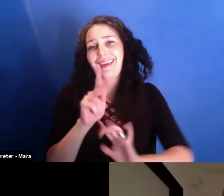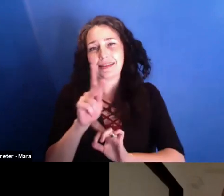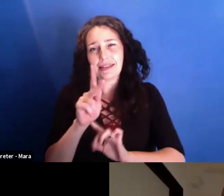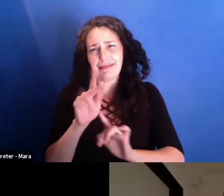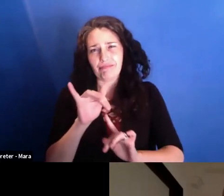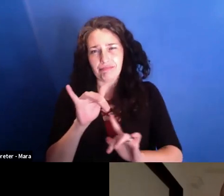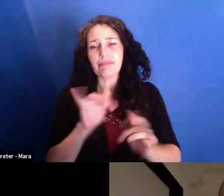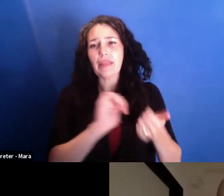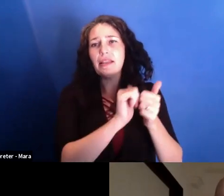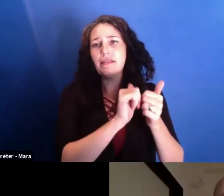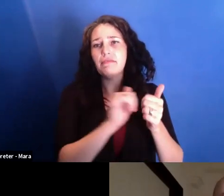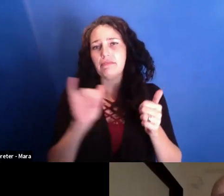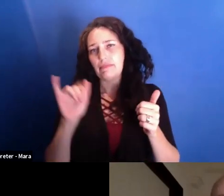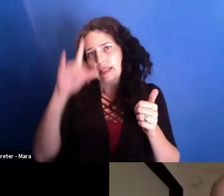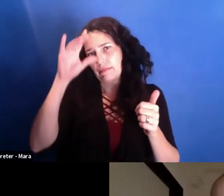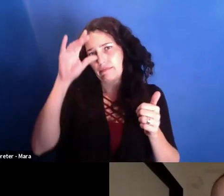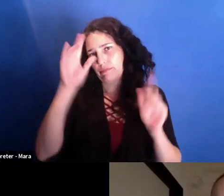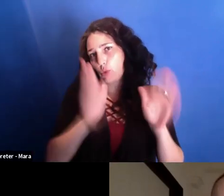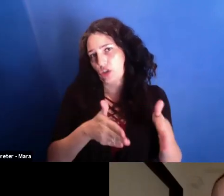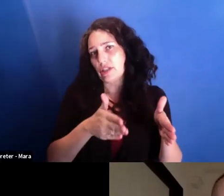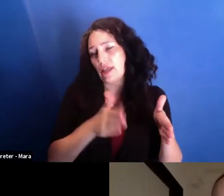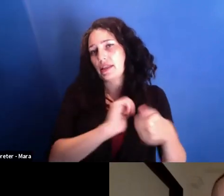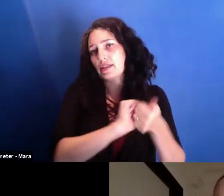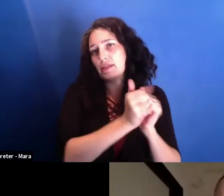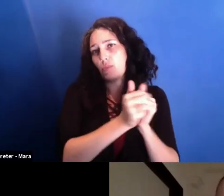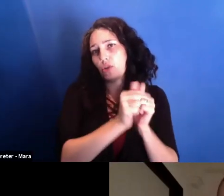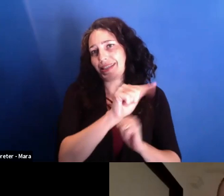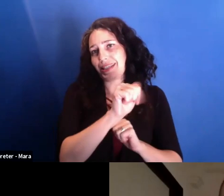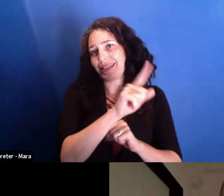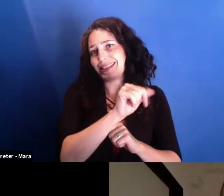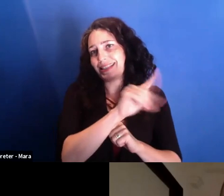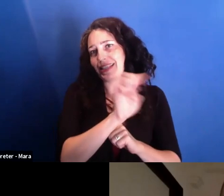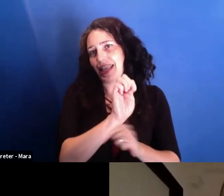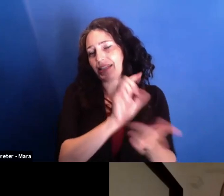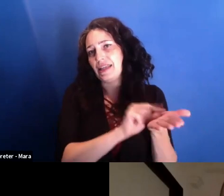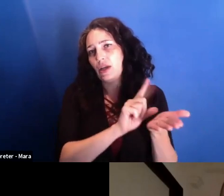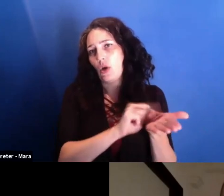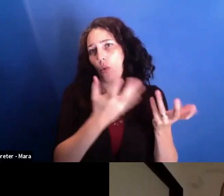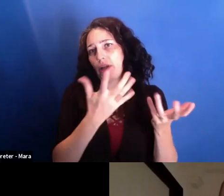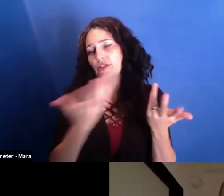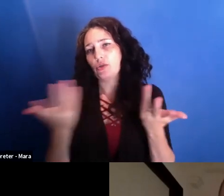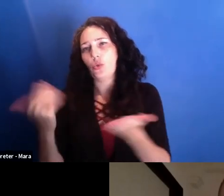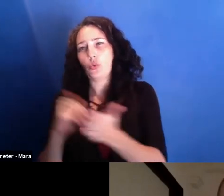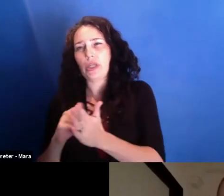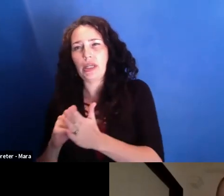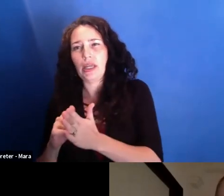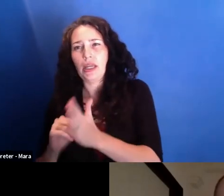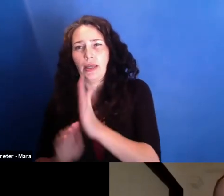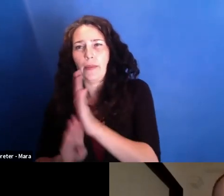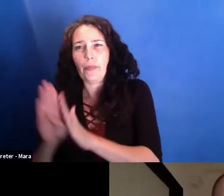who started to reveal the lies. And that's when Antoaneta said, like, he's the character.